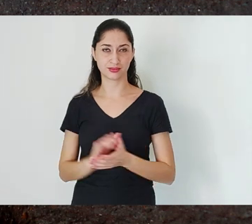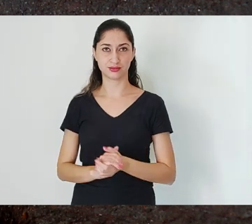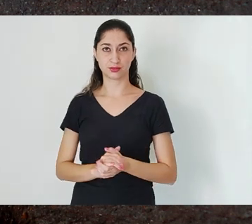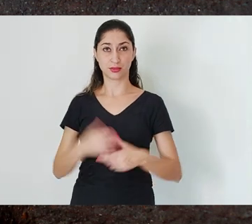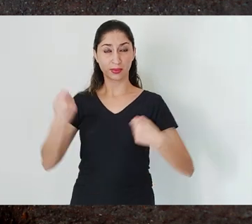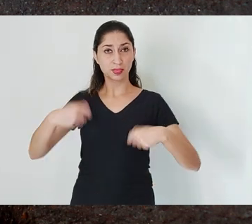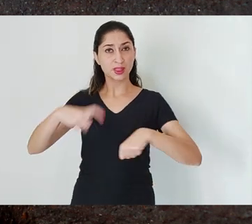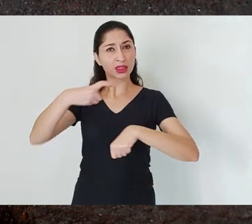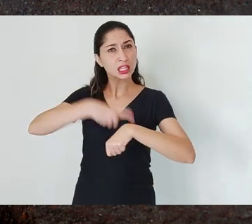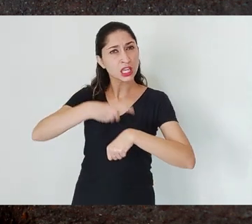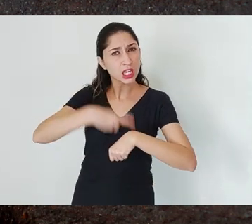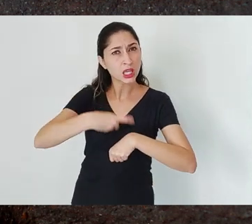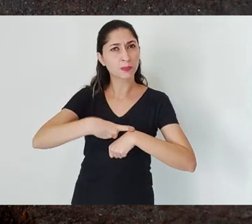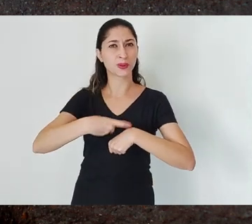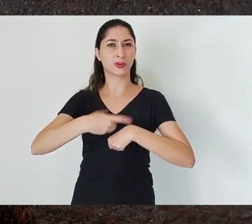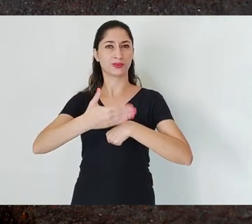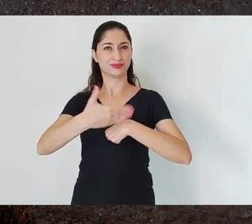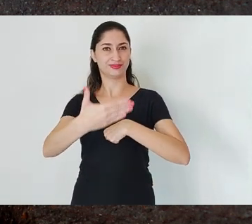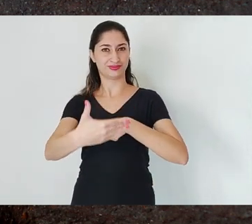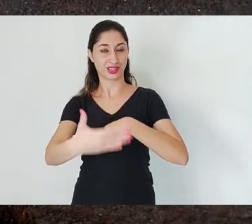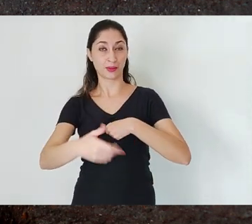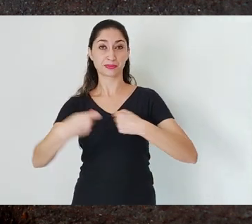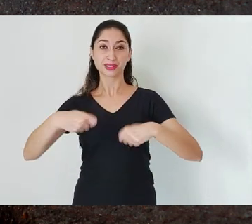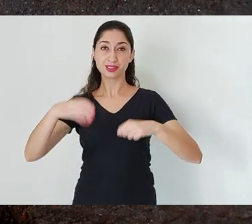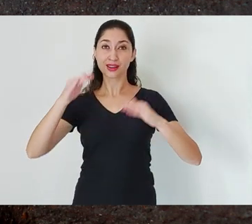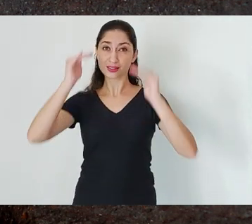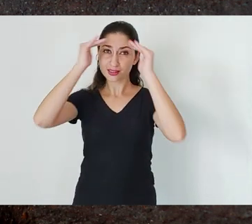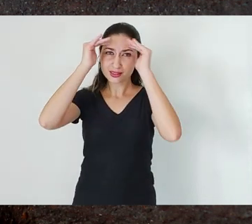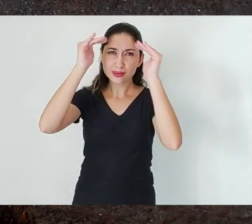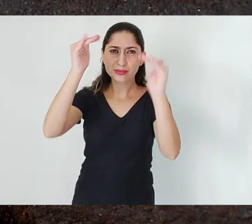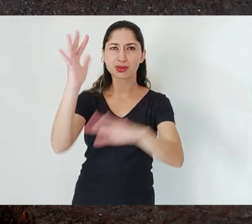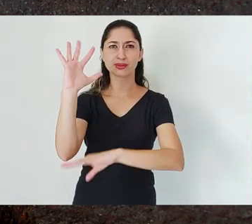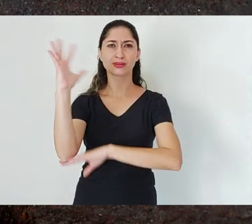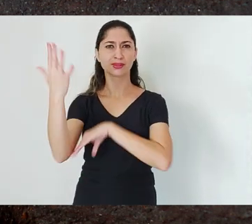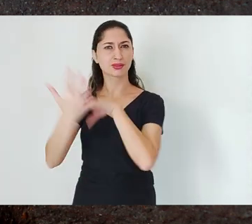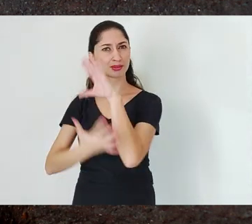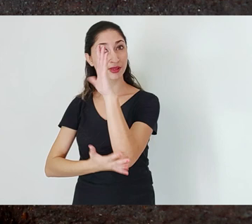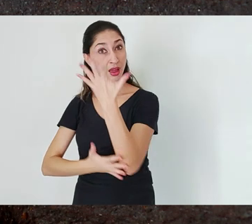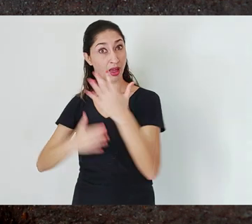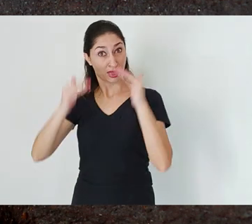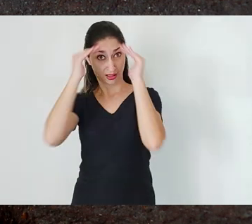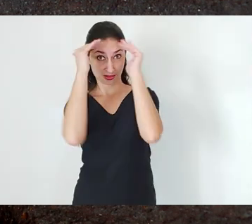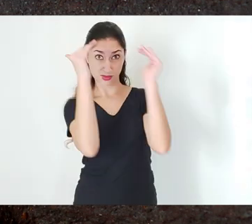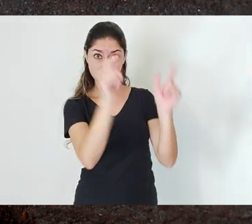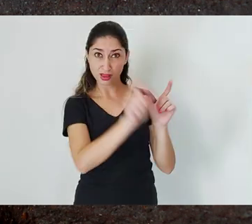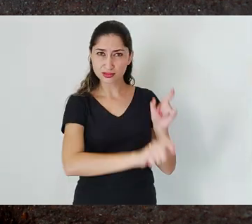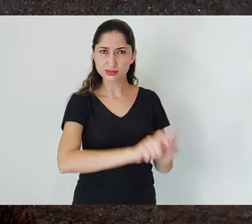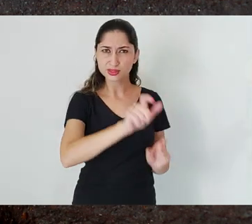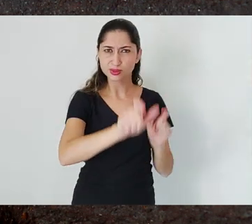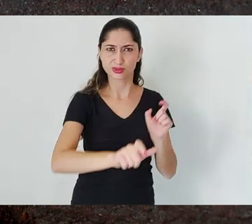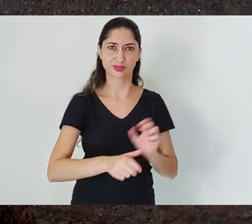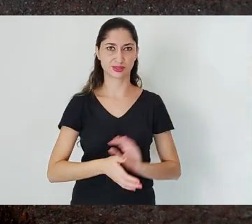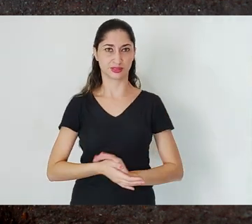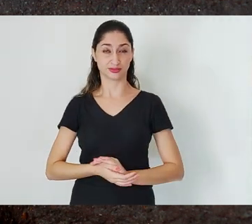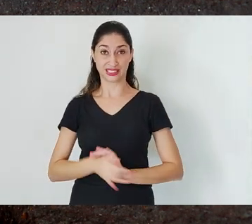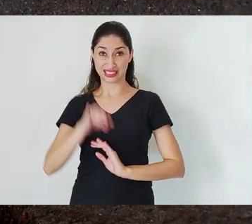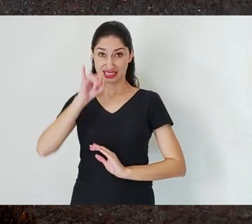and greater respect for the time, for the environment and for the people. I think this is something